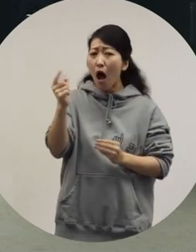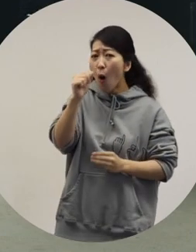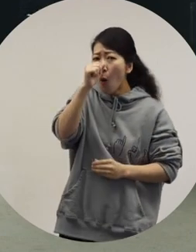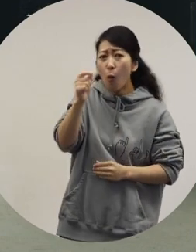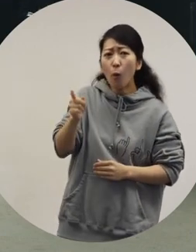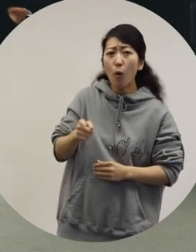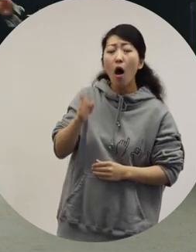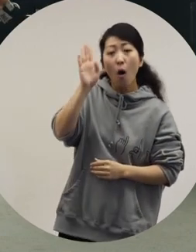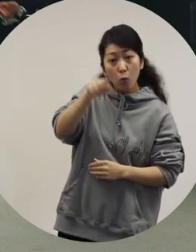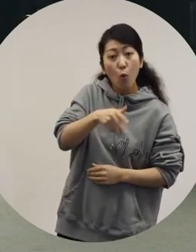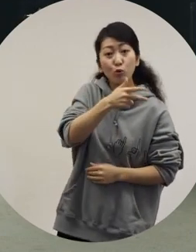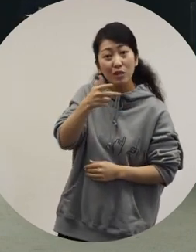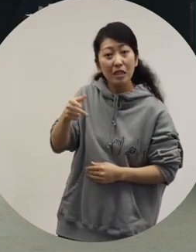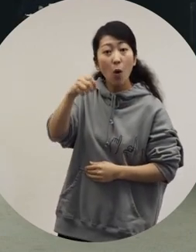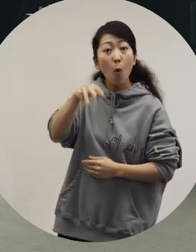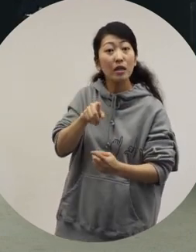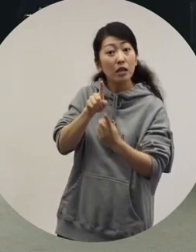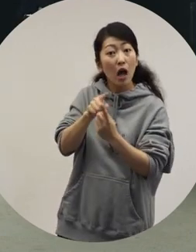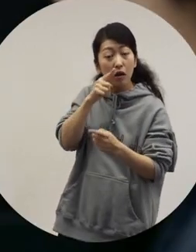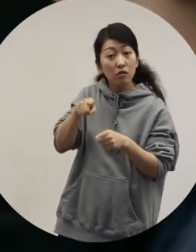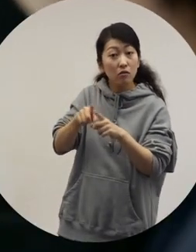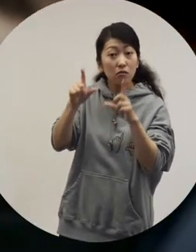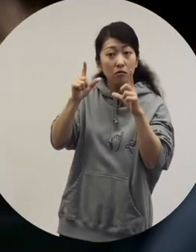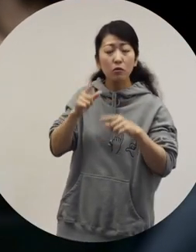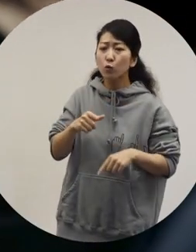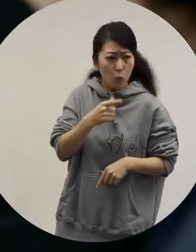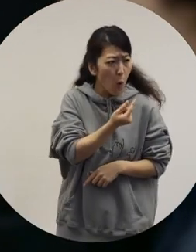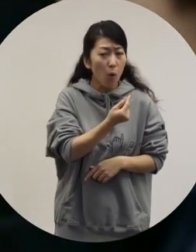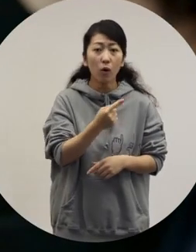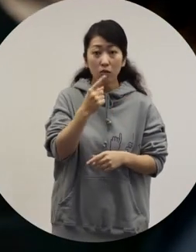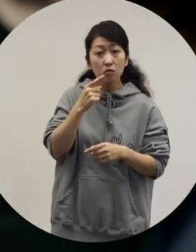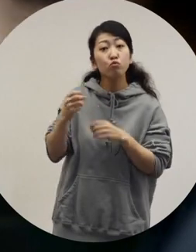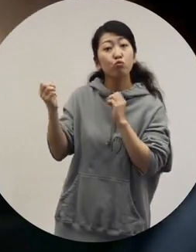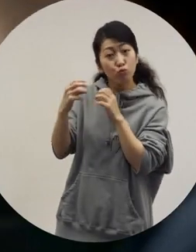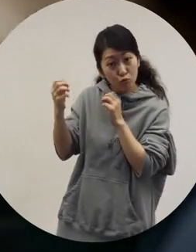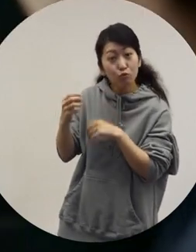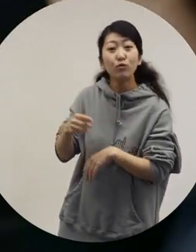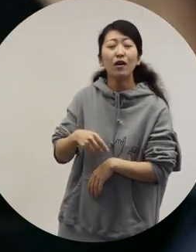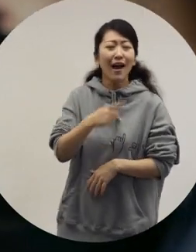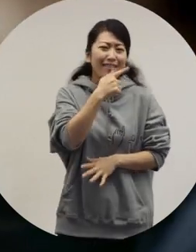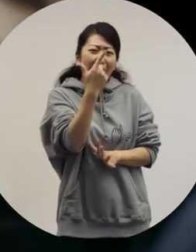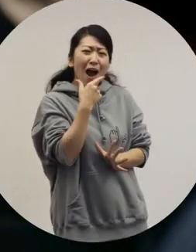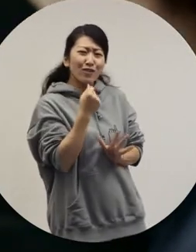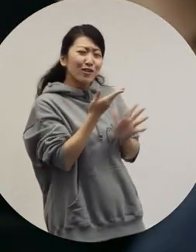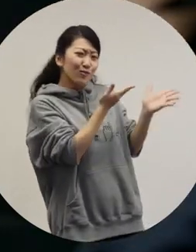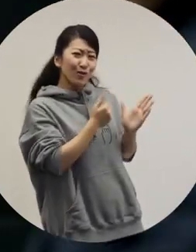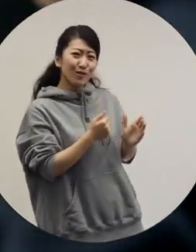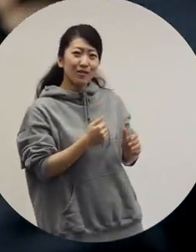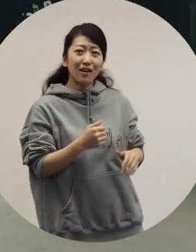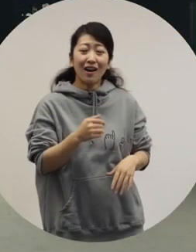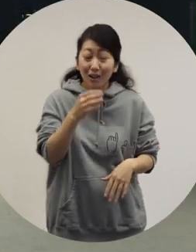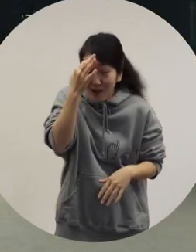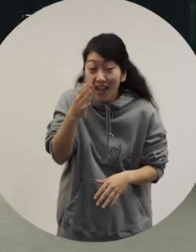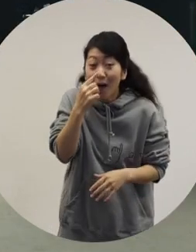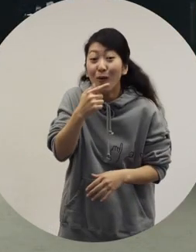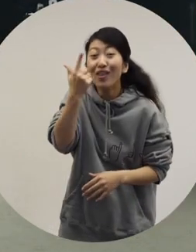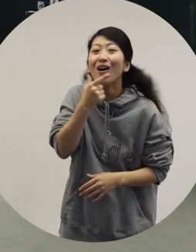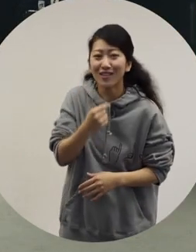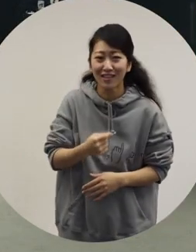Since then, you have been on "Weekly Ochiai." [Ryuchell] Right. [Ochiai] We sometimes work together. [Ryuchell] I like you so much. [Ochiai] I like you too. [Ryuchell] I really do.